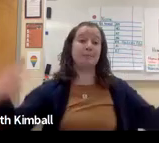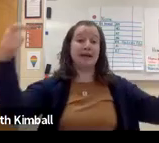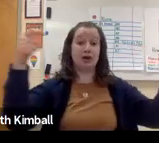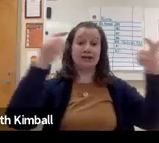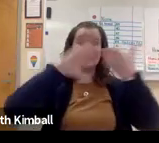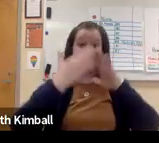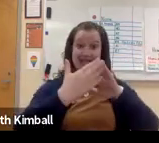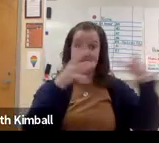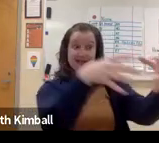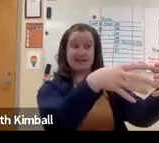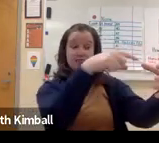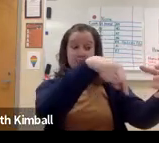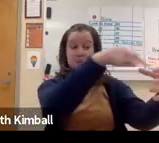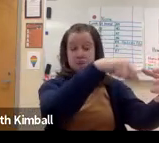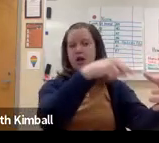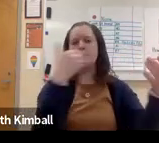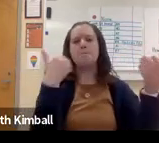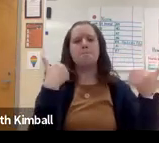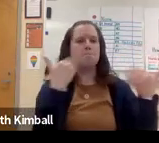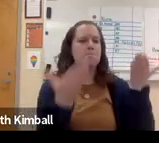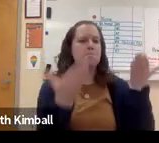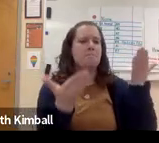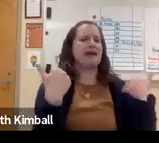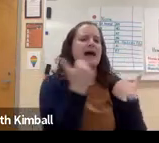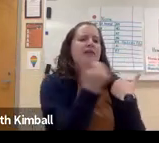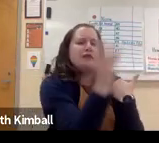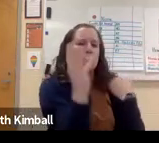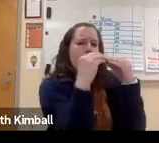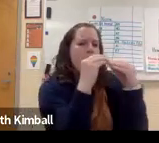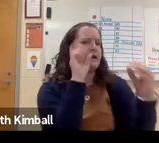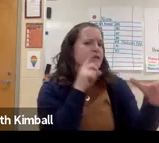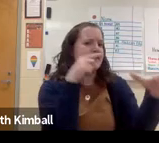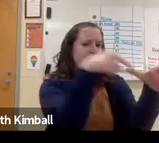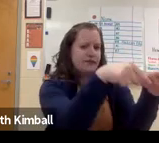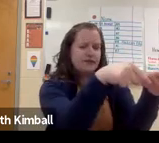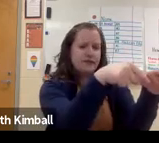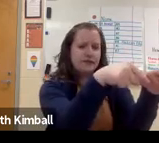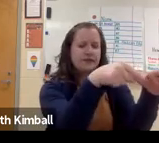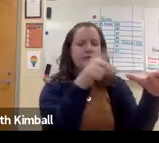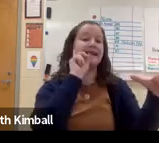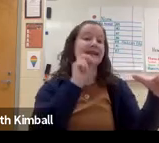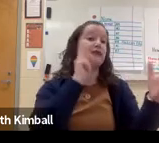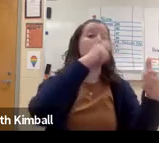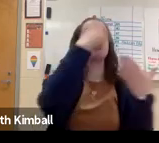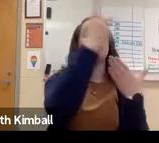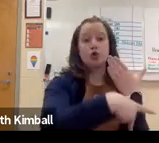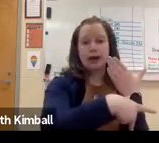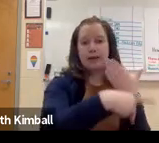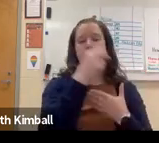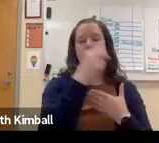into the public school classroom. In bigger cities, there may be a few more deaf students